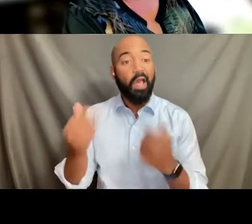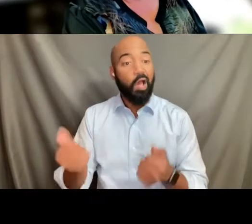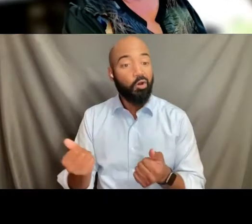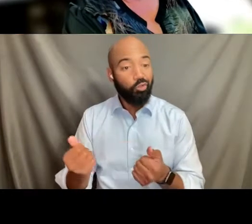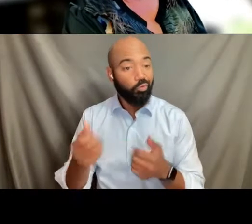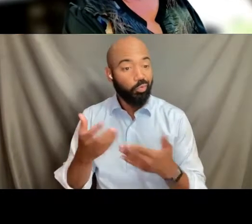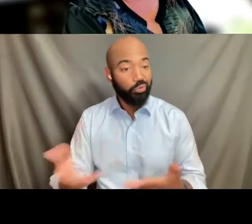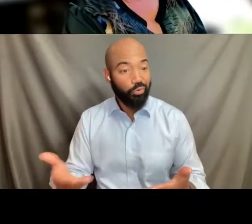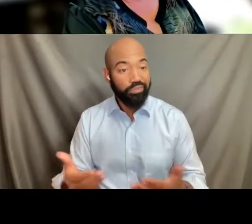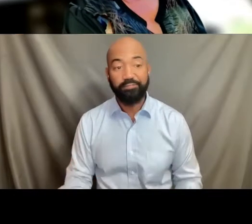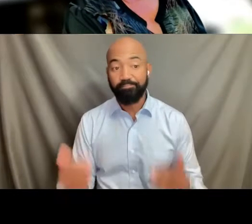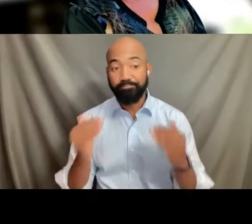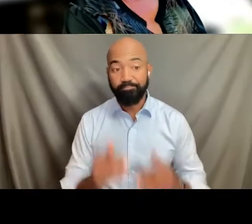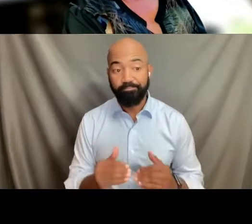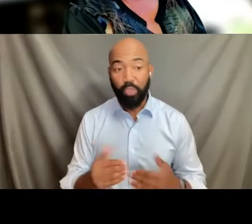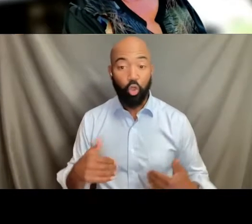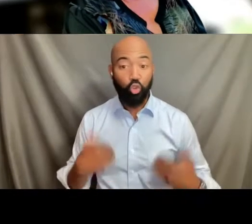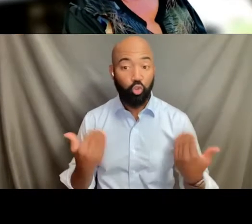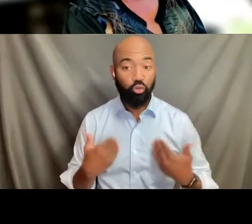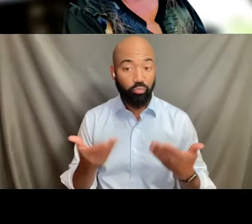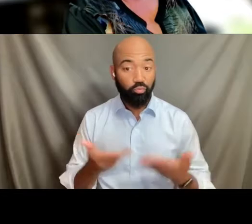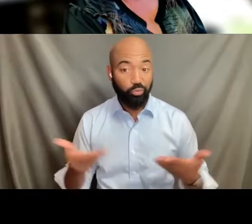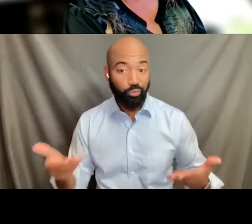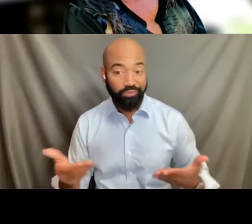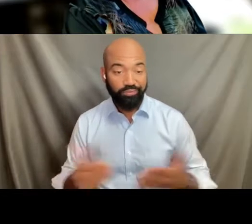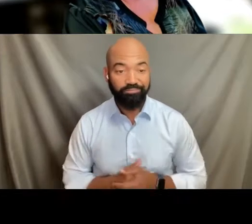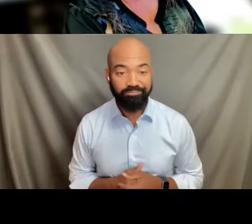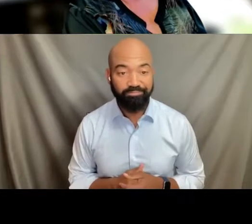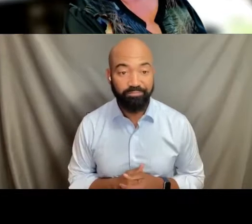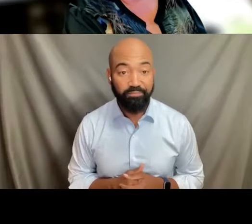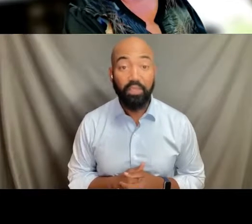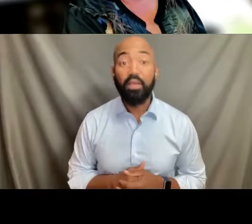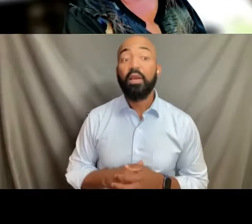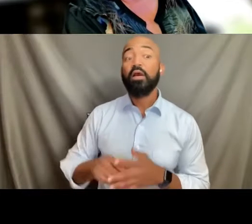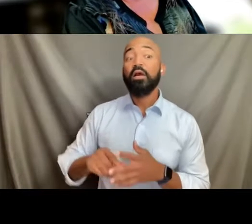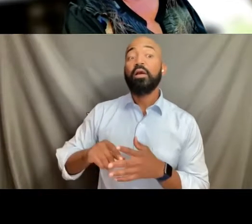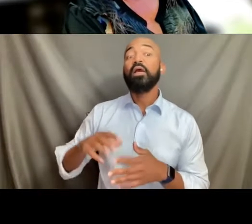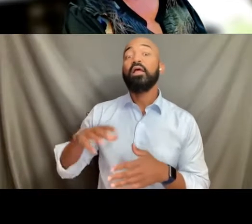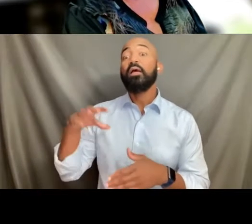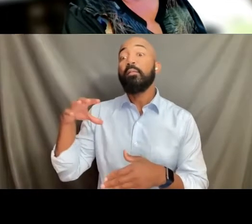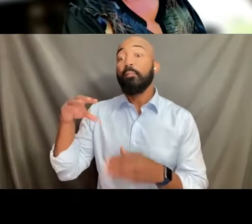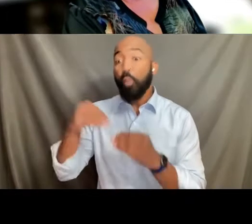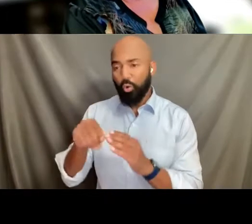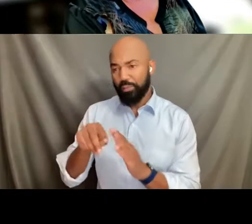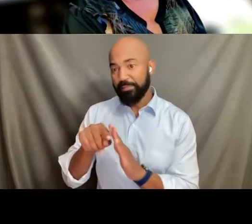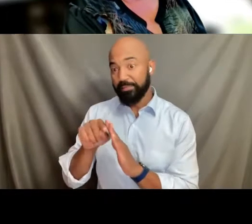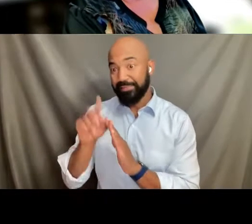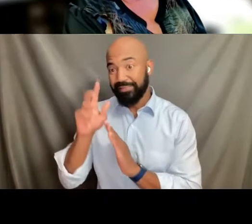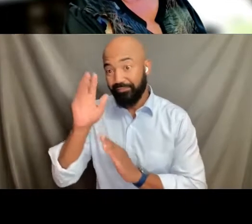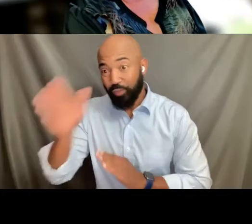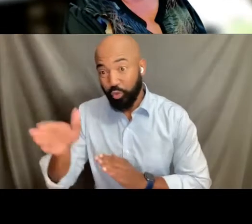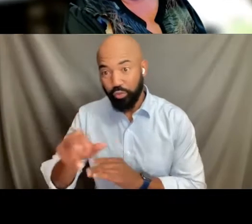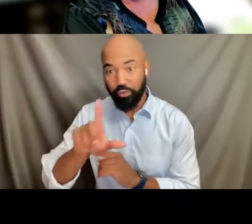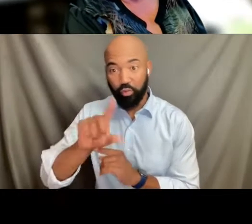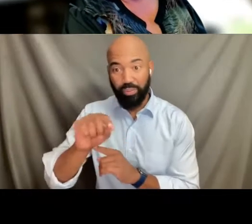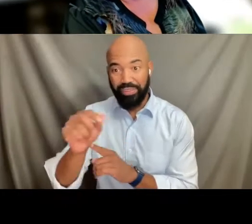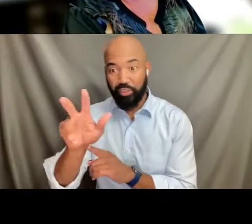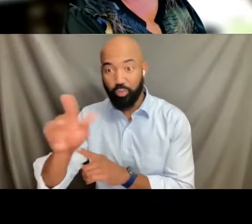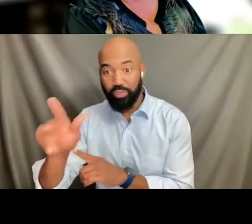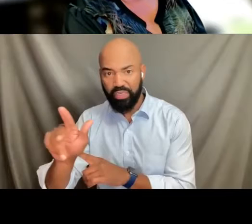And then later as we move into 2023, we'll be looking at what are other people doing